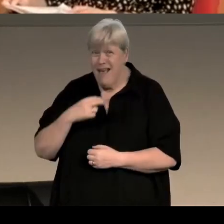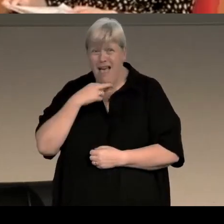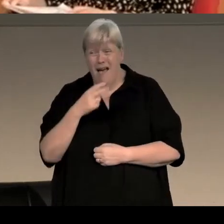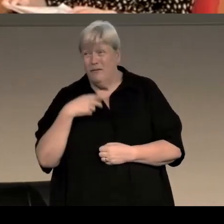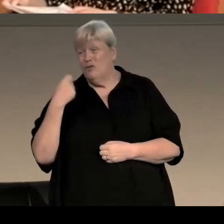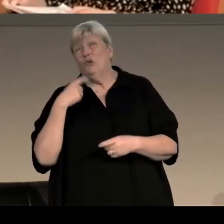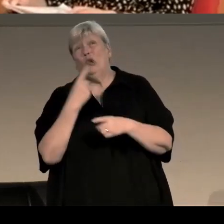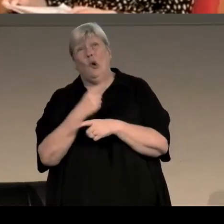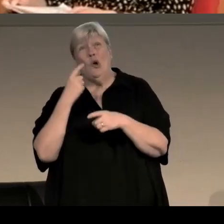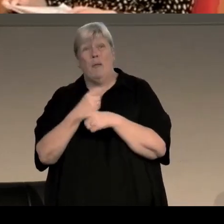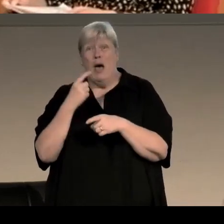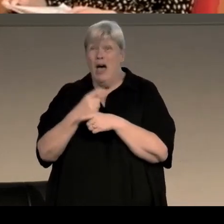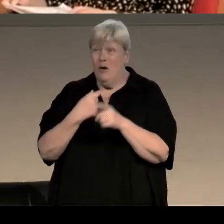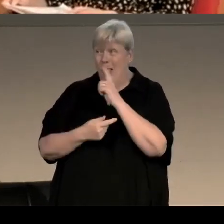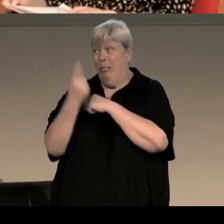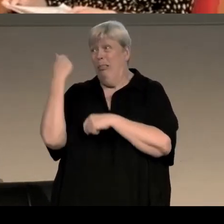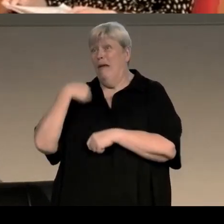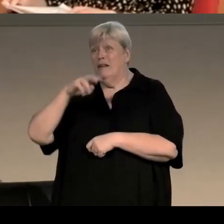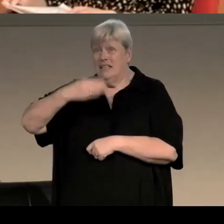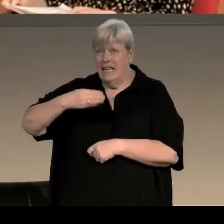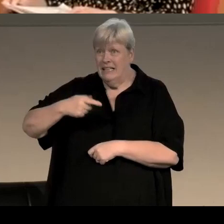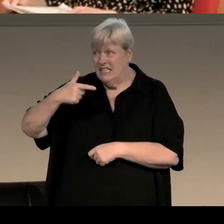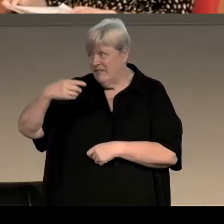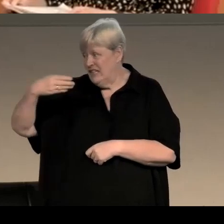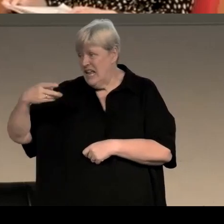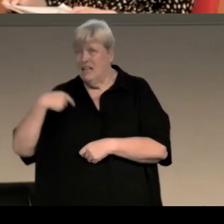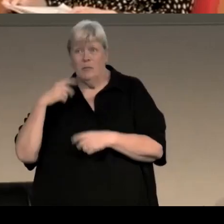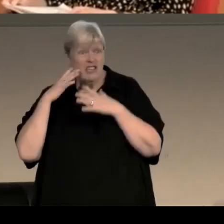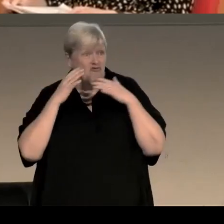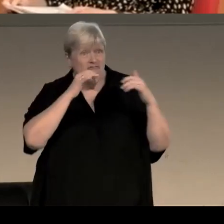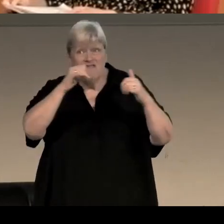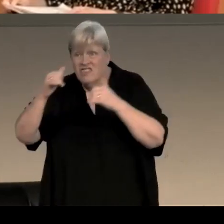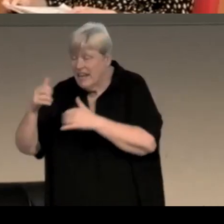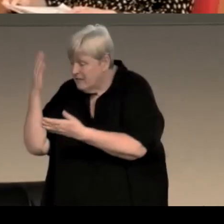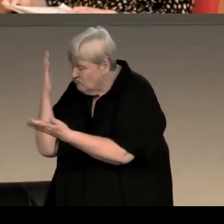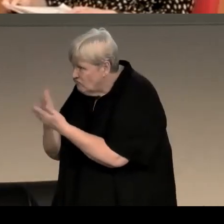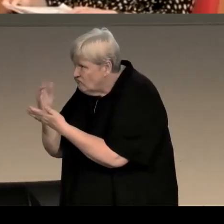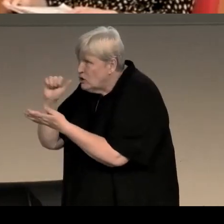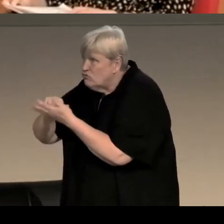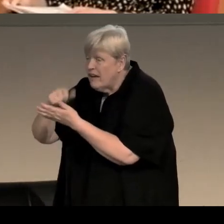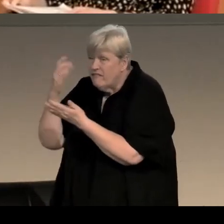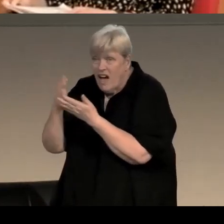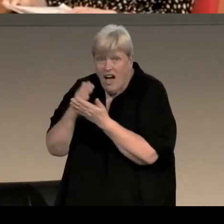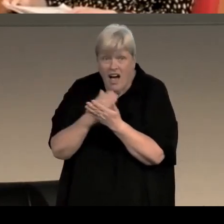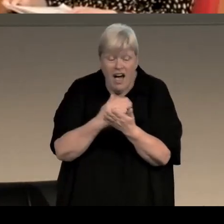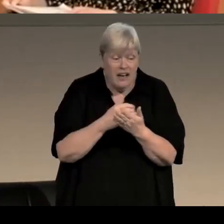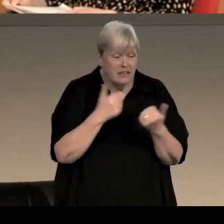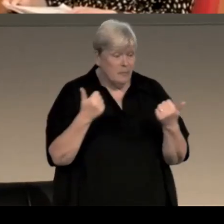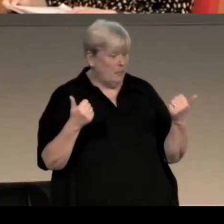talking about on about 1979 and I was kind of checking my recollections against hers, and I got some great gossip that i never knew at the time.